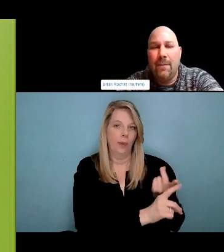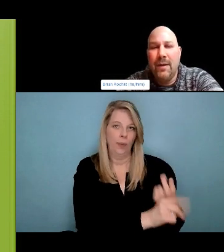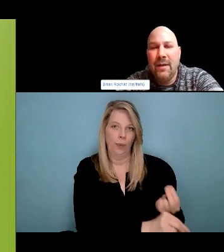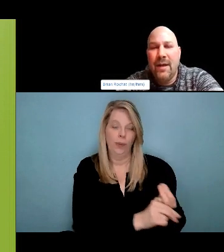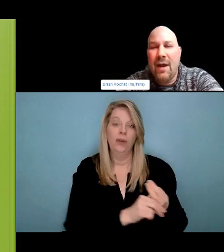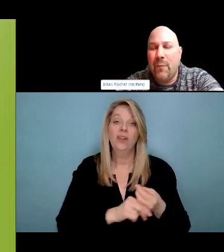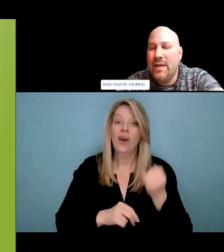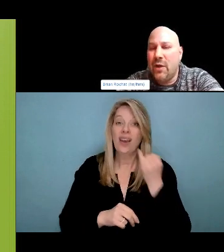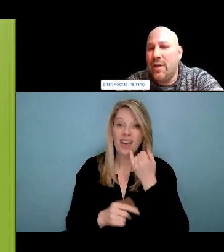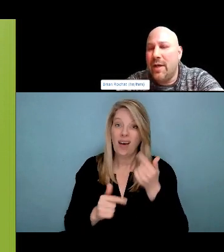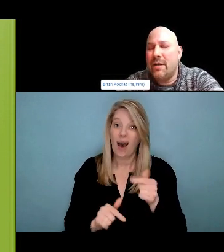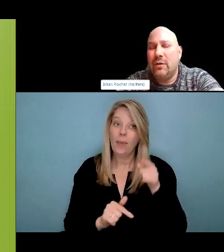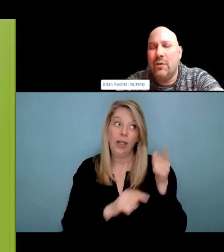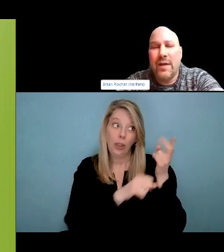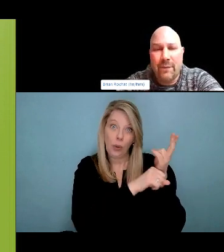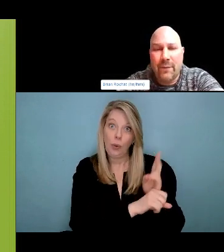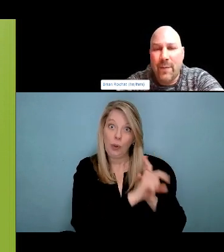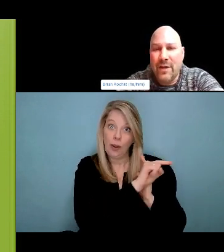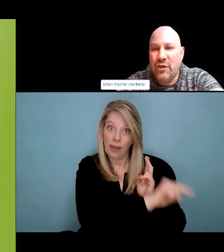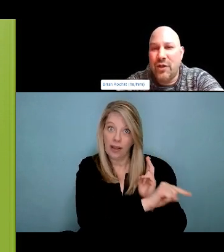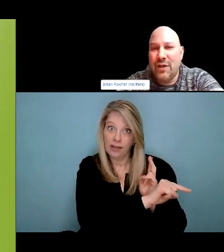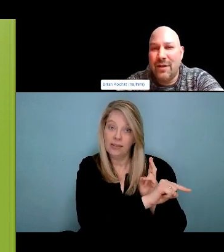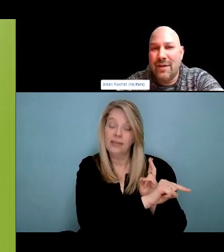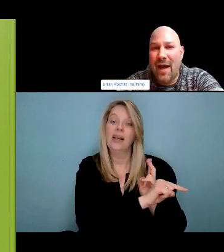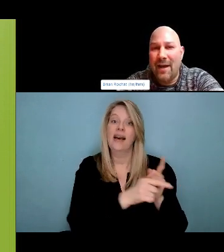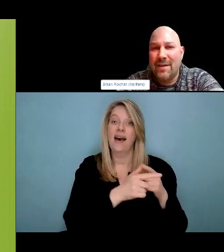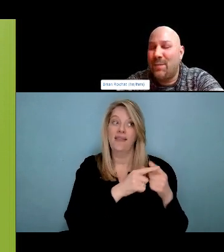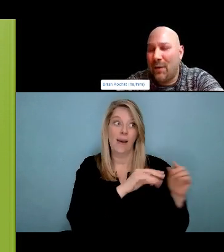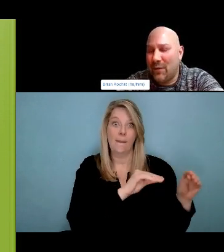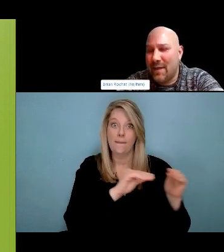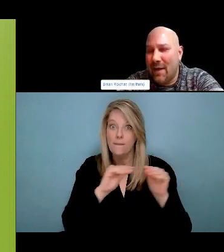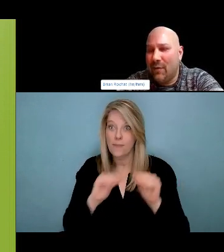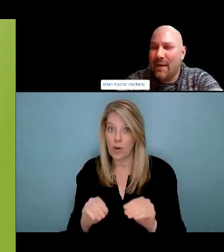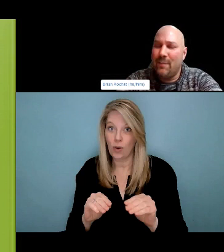lone wolves. We struggle through life alone. That's only